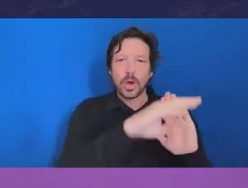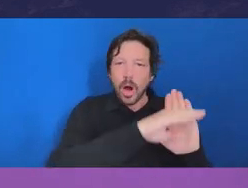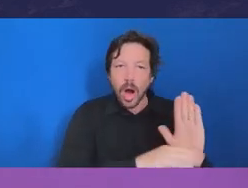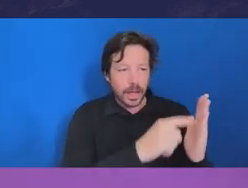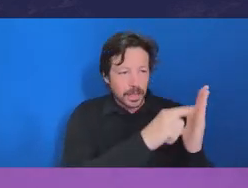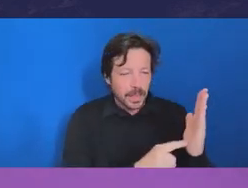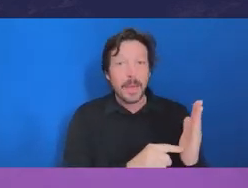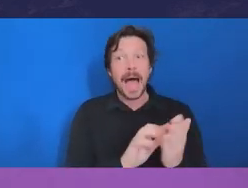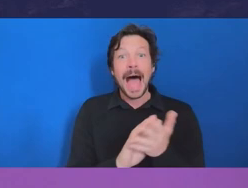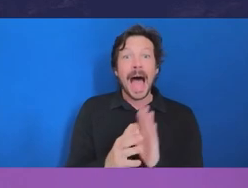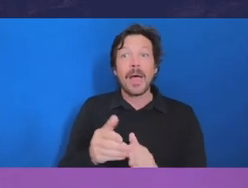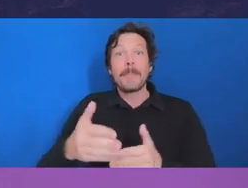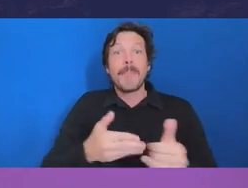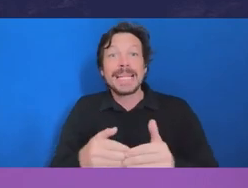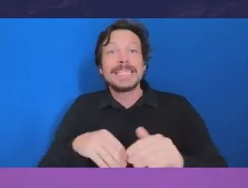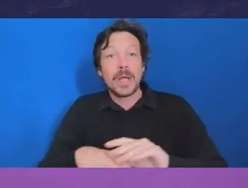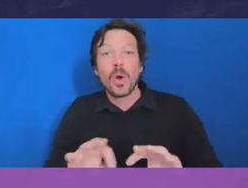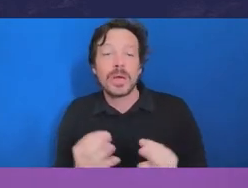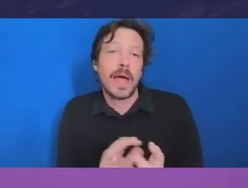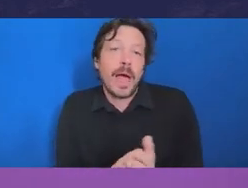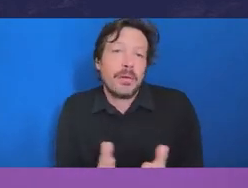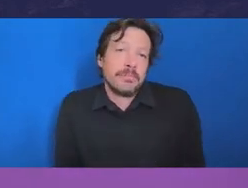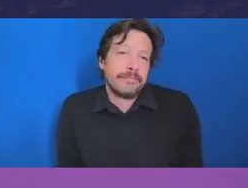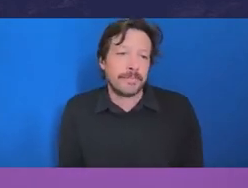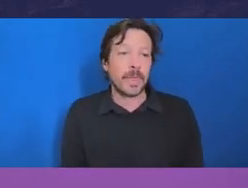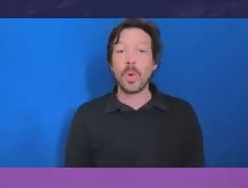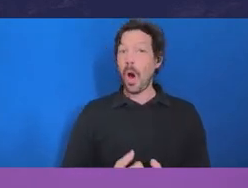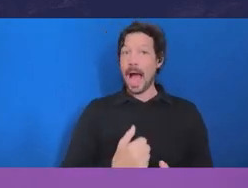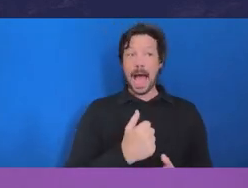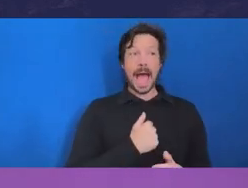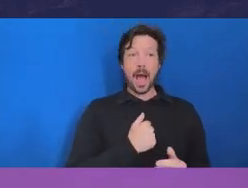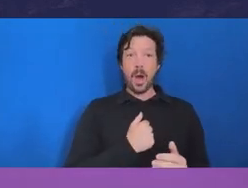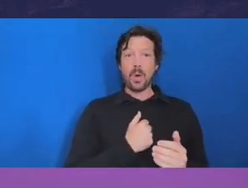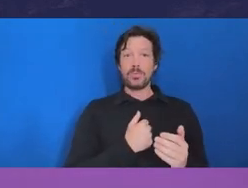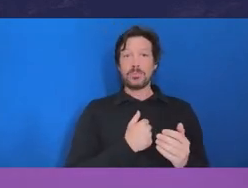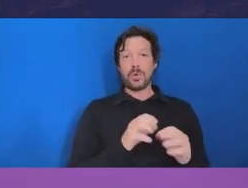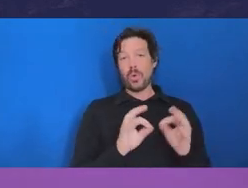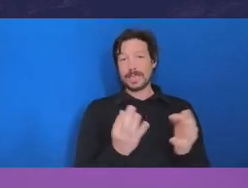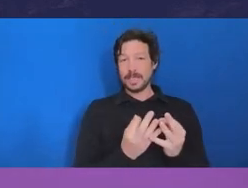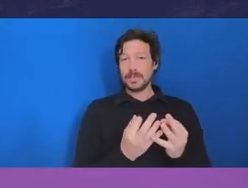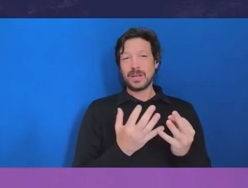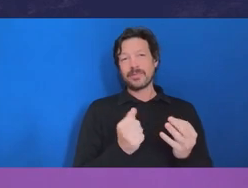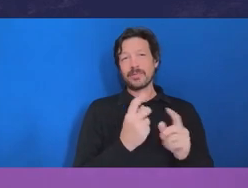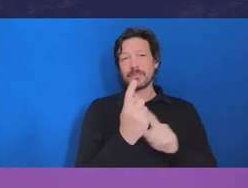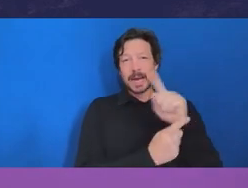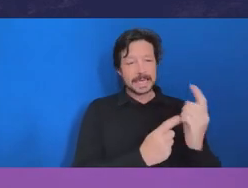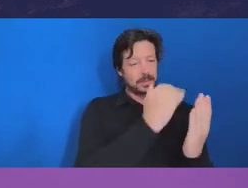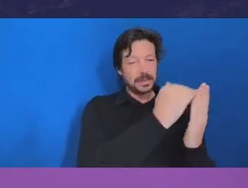In my own organization, we have a standing agenda item where all our senior executive and operational groups, the first item is conflicts of interest.